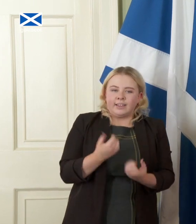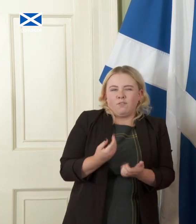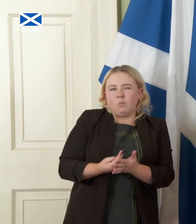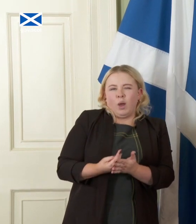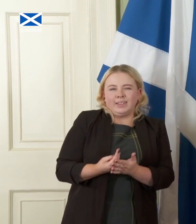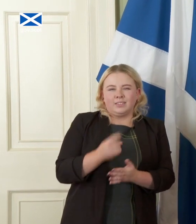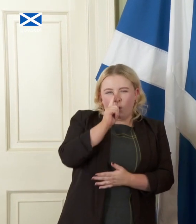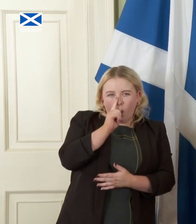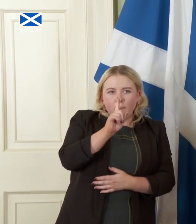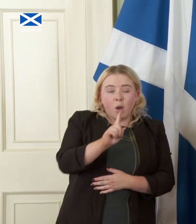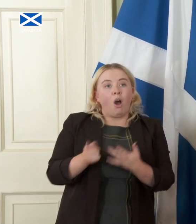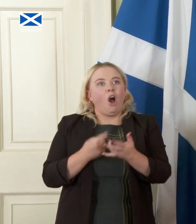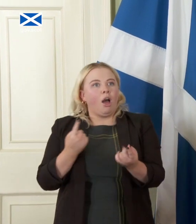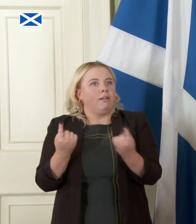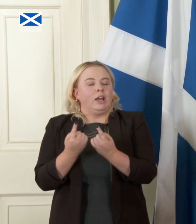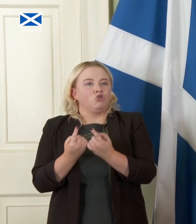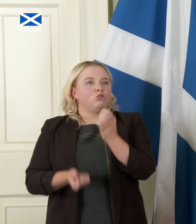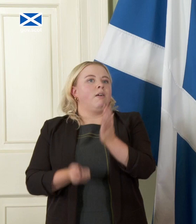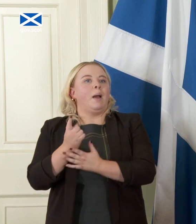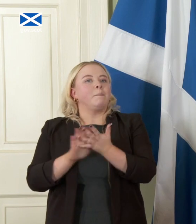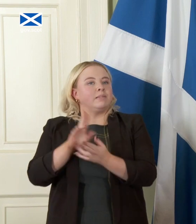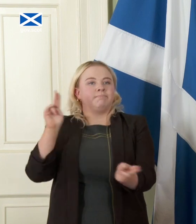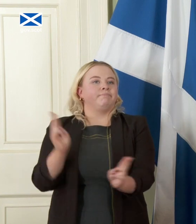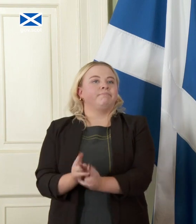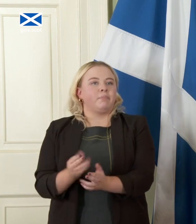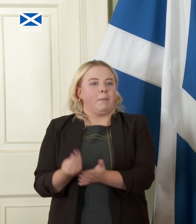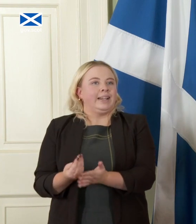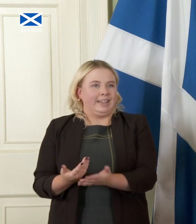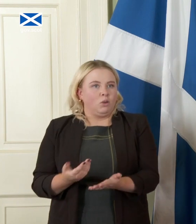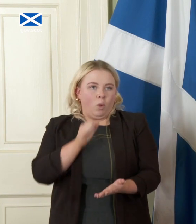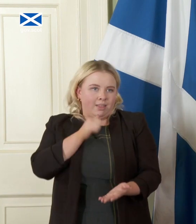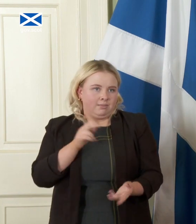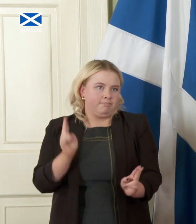maturity of the North Sea Basin that means that is a declining resource so if we take that windfall